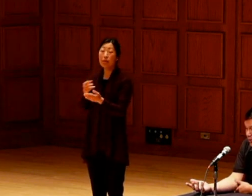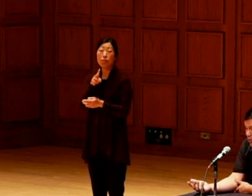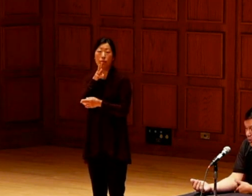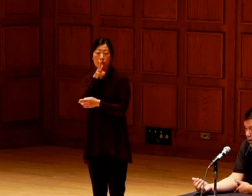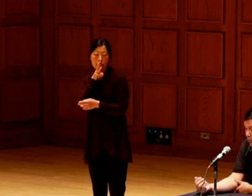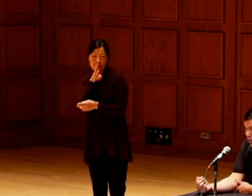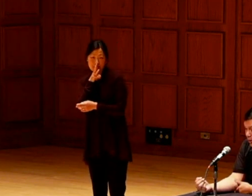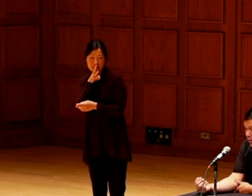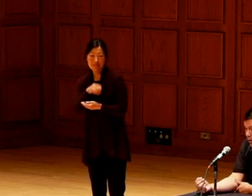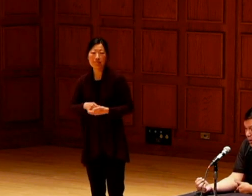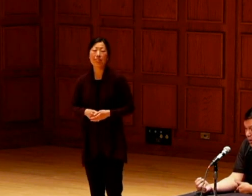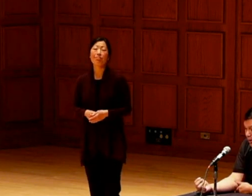They are the carriers of the water.